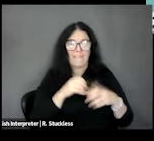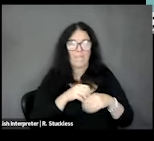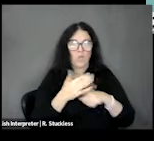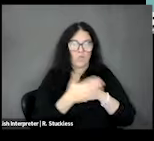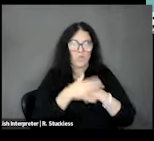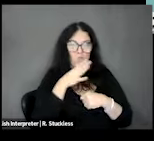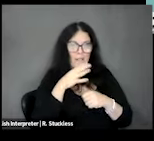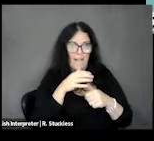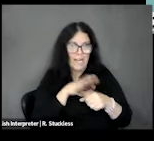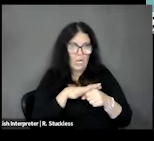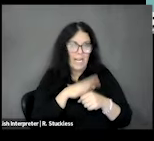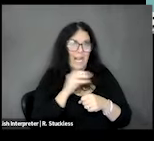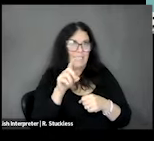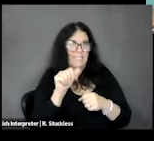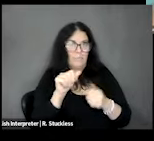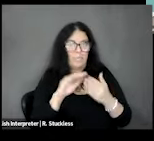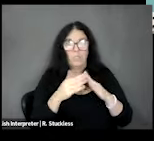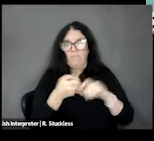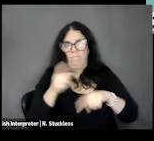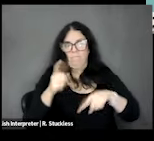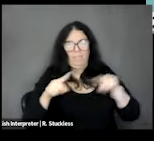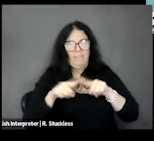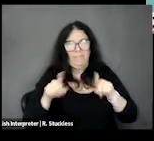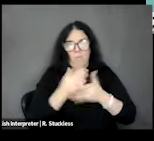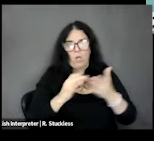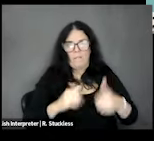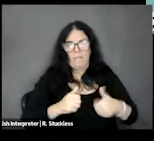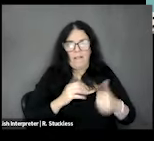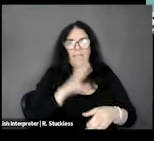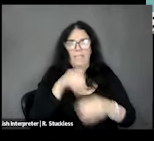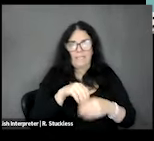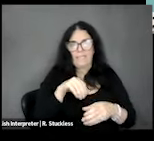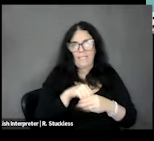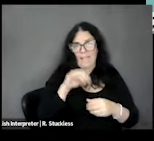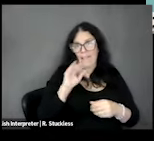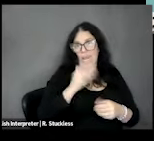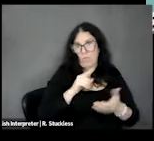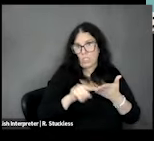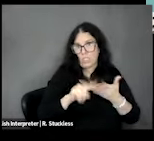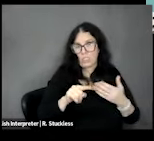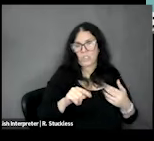of course, from all walks of life are being included in health research. Also there are